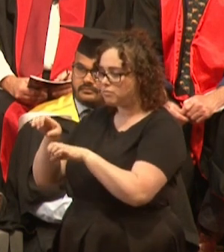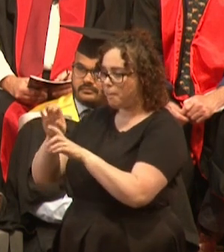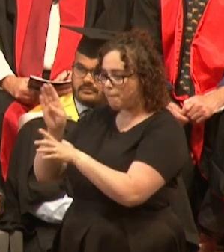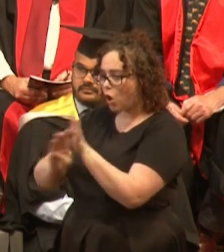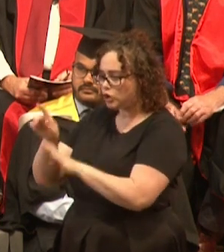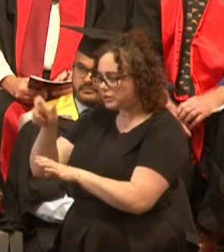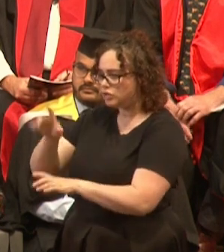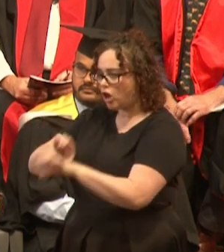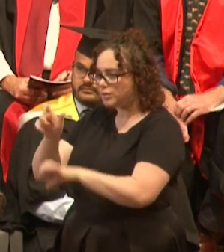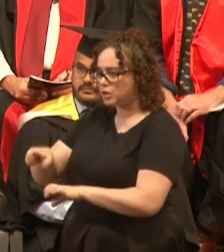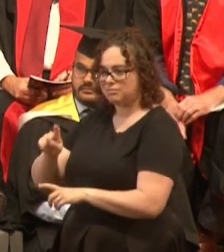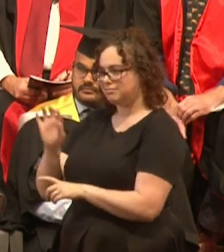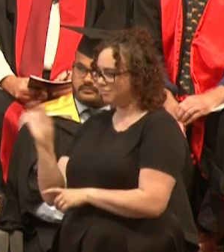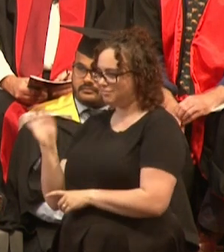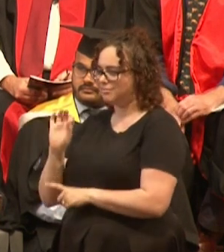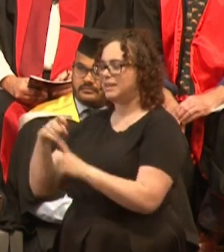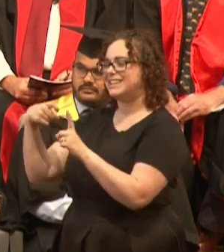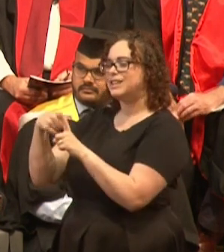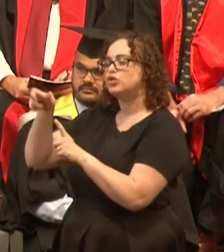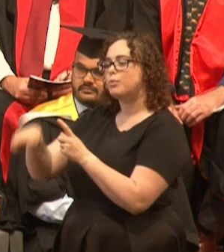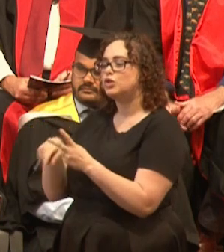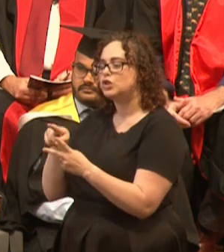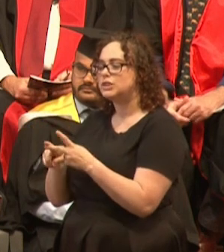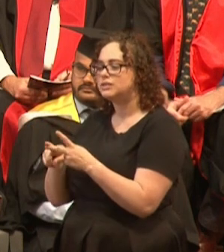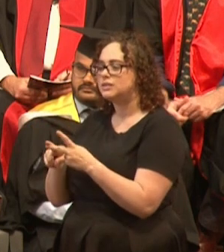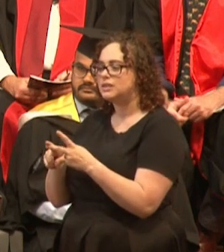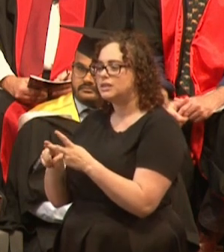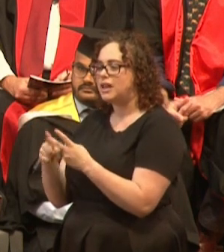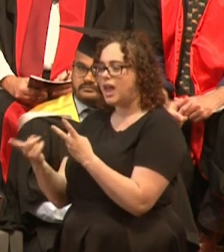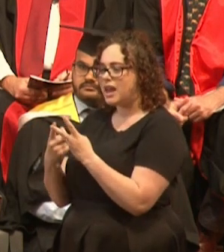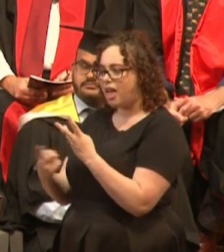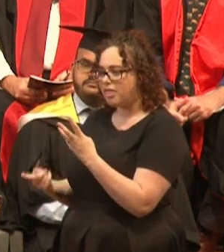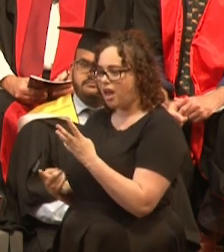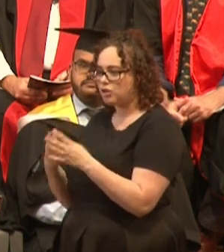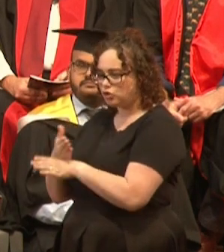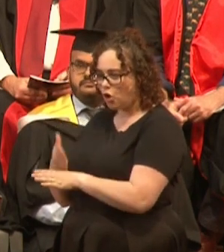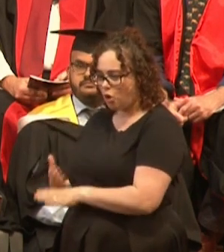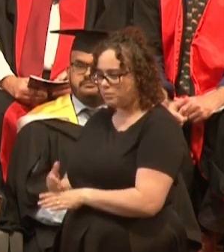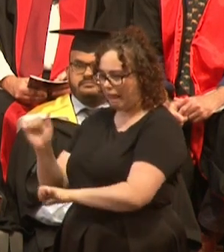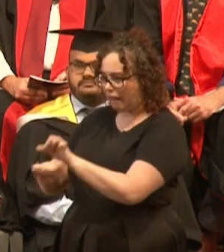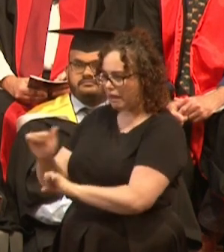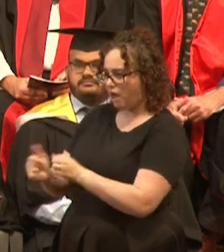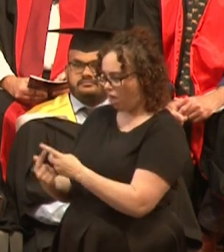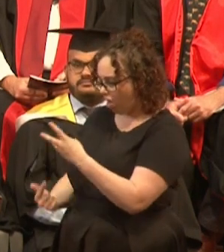a kitchen hand, and did my marine science in my spare hours. Sometimes you have to do what it takes